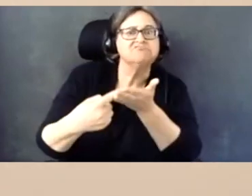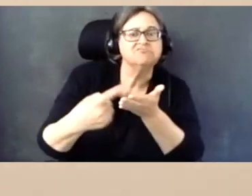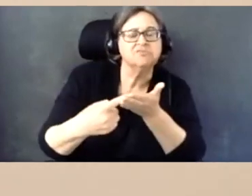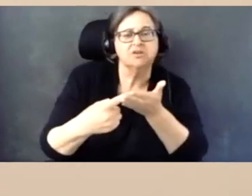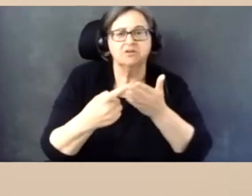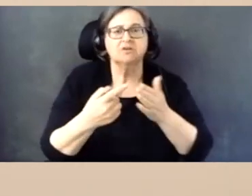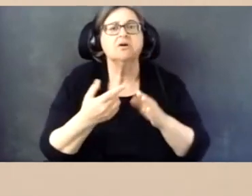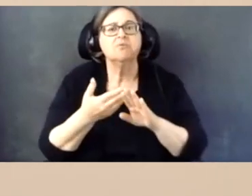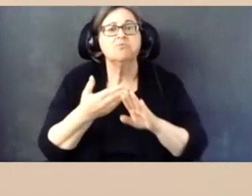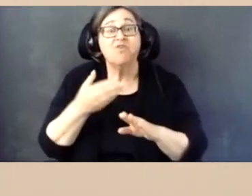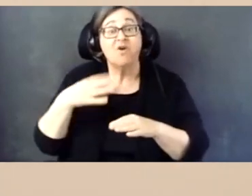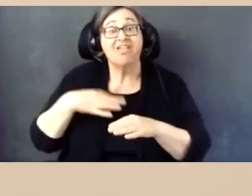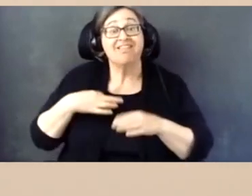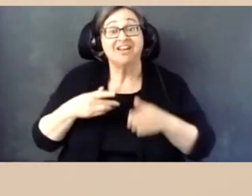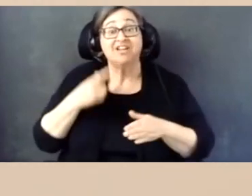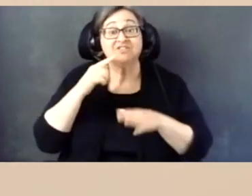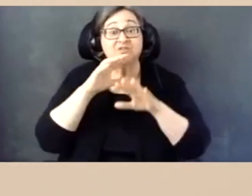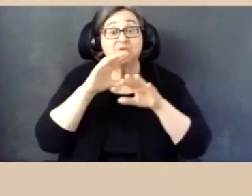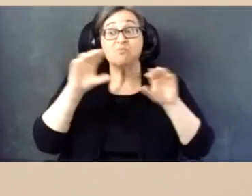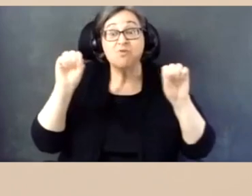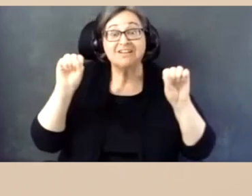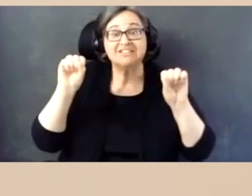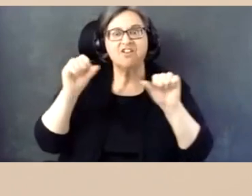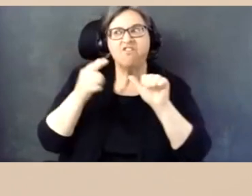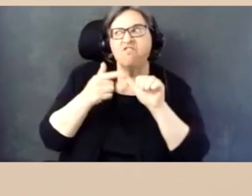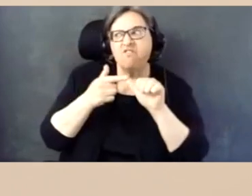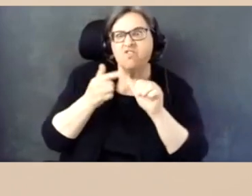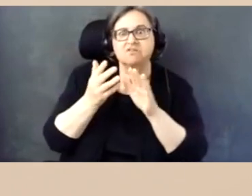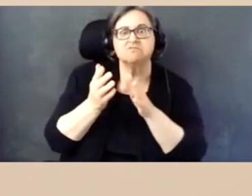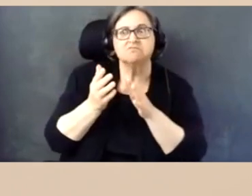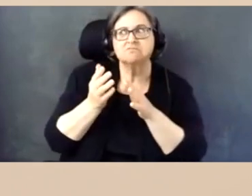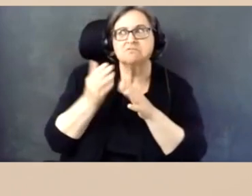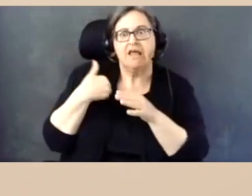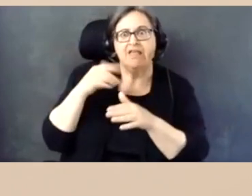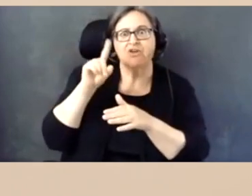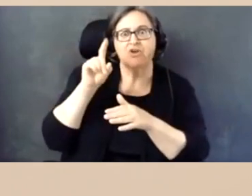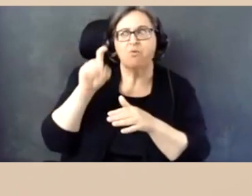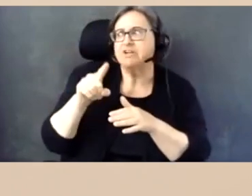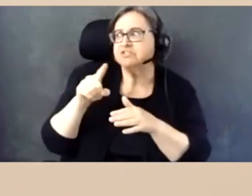the candidates for president were even asked a question about disability.